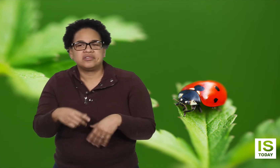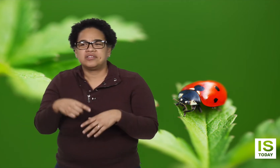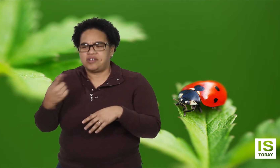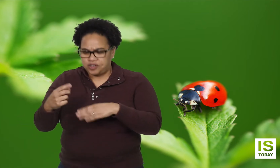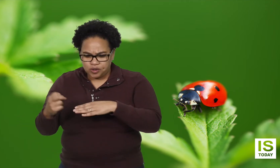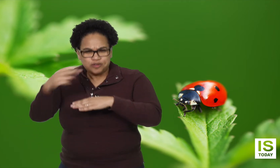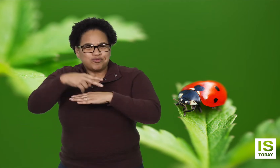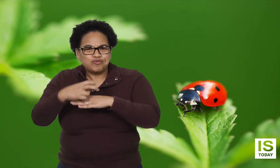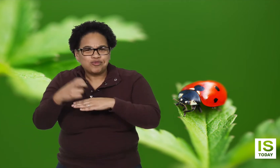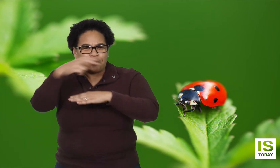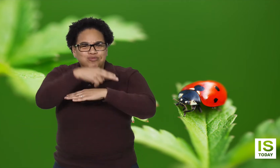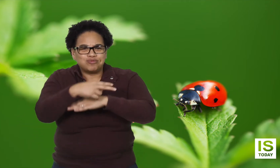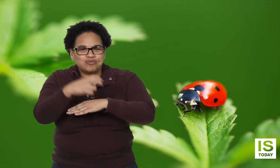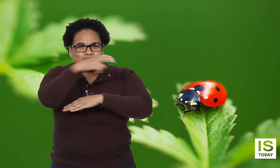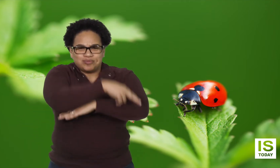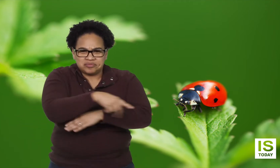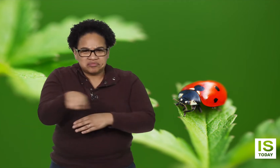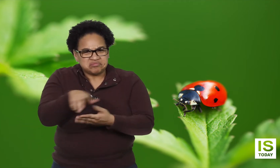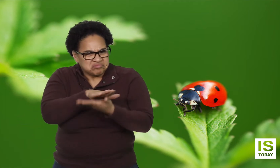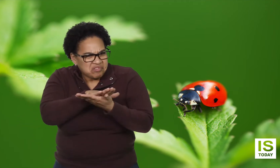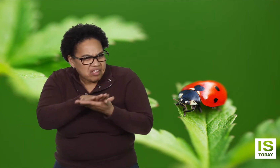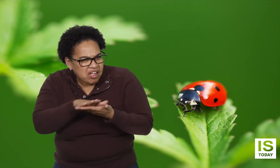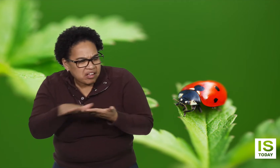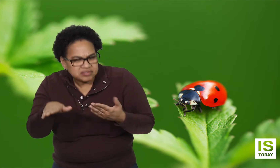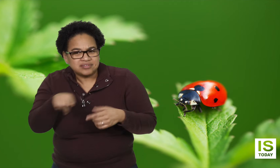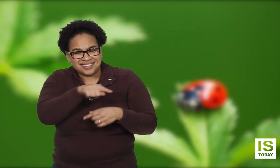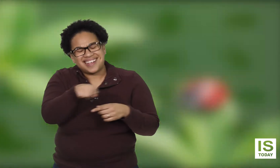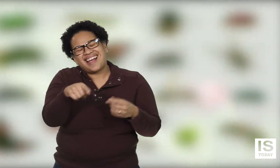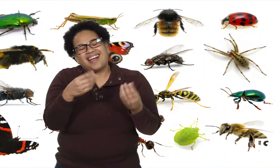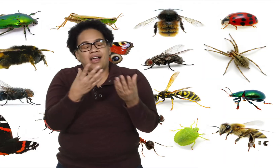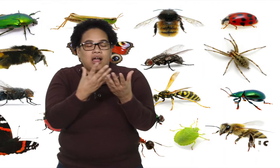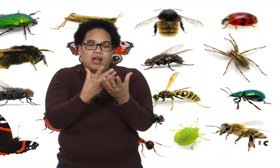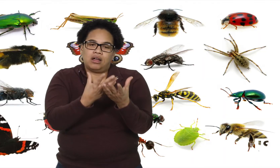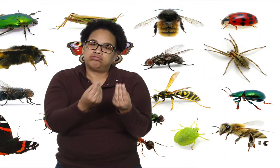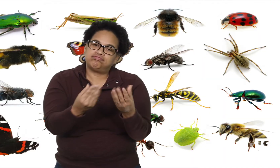There are many different bugs.